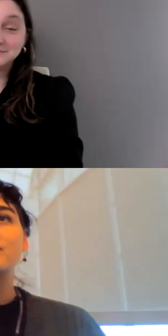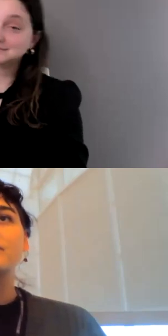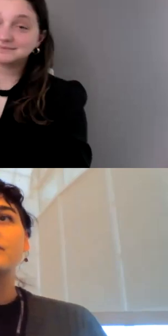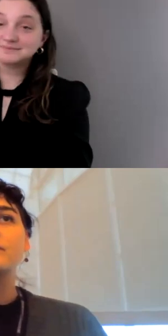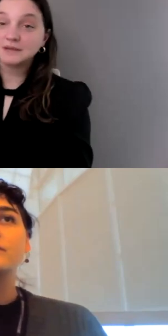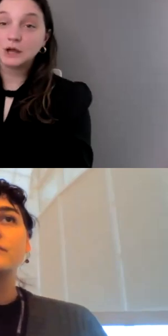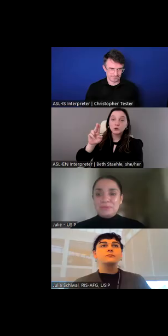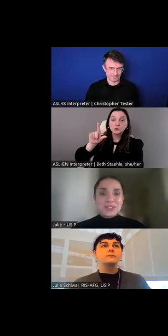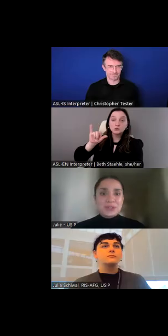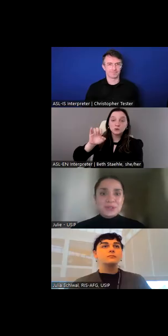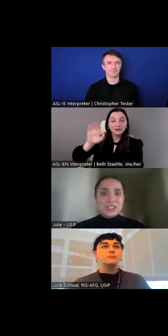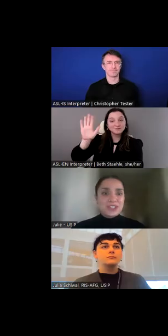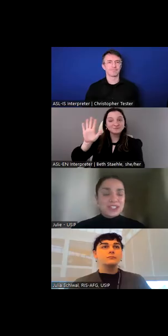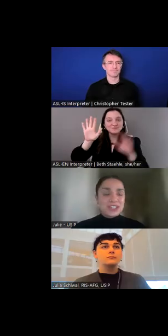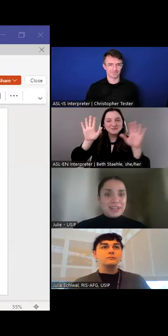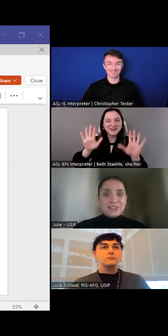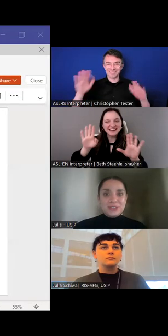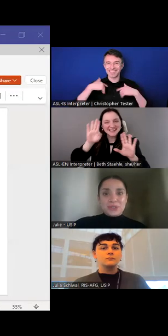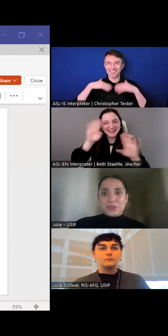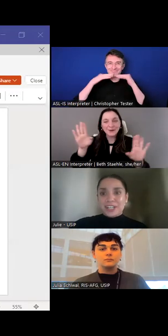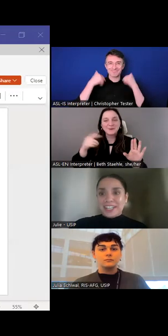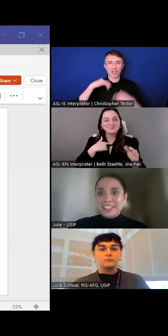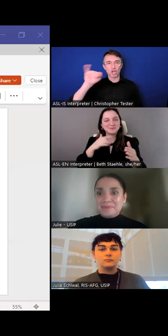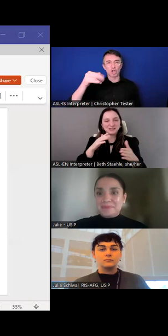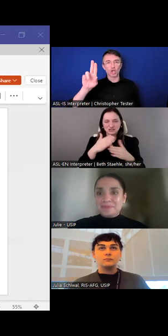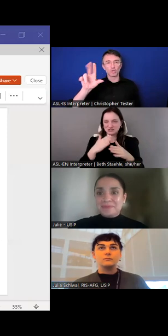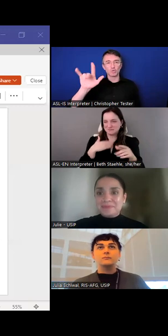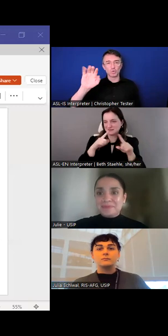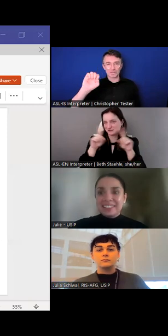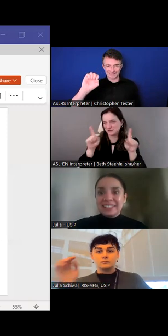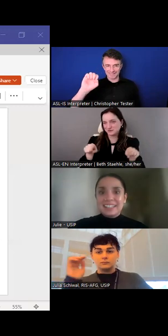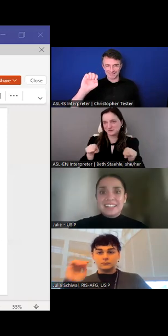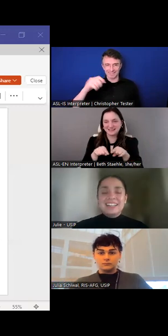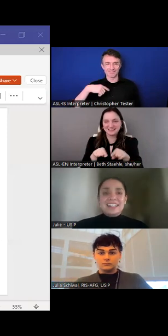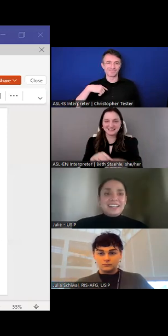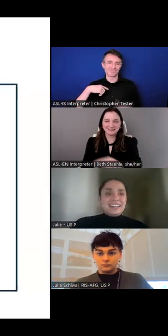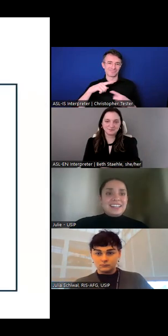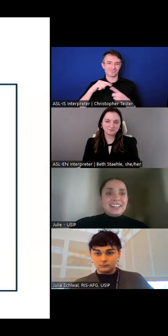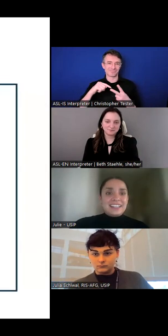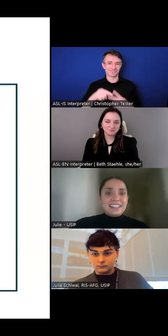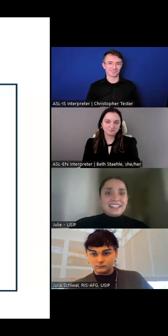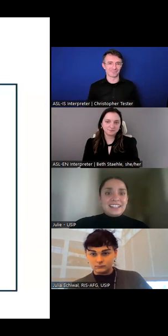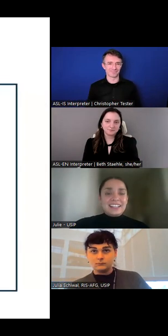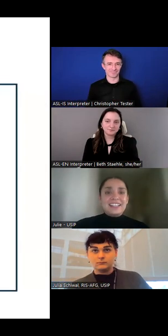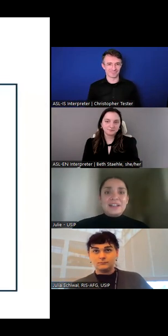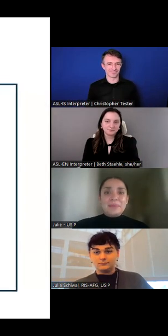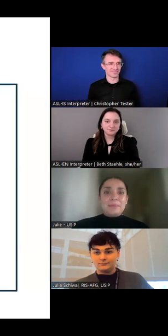I'm going to share my screen.